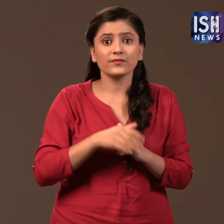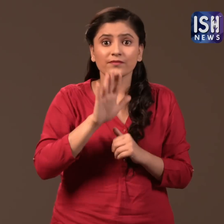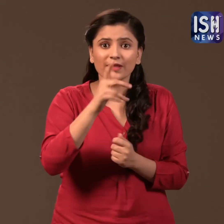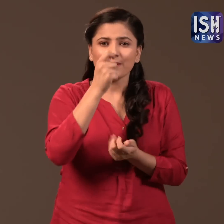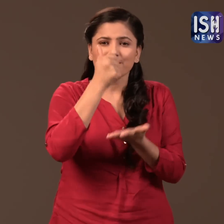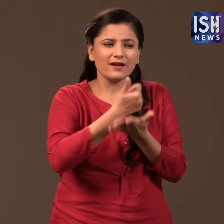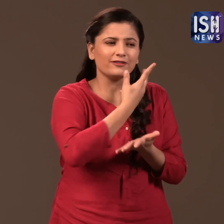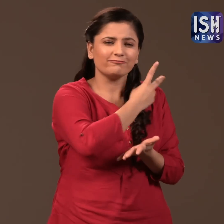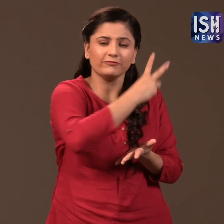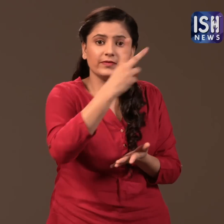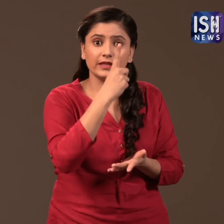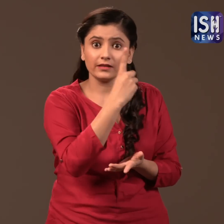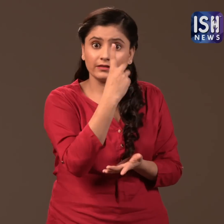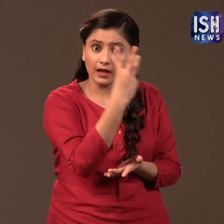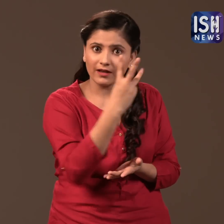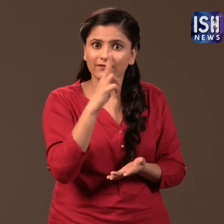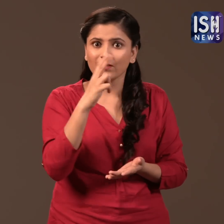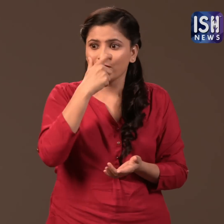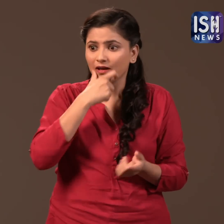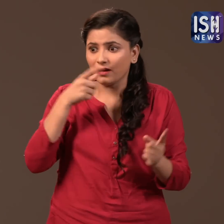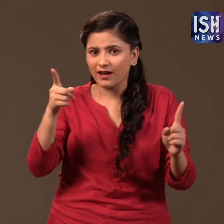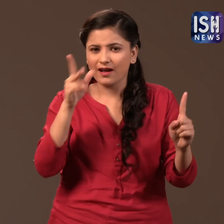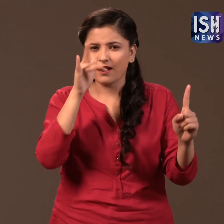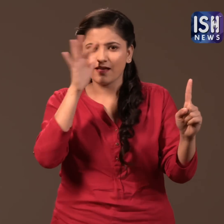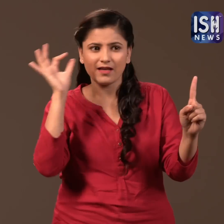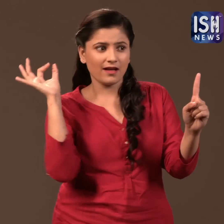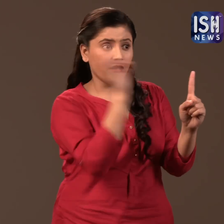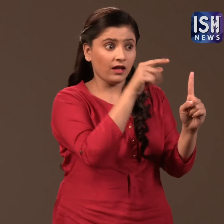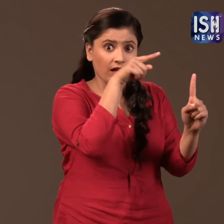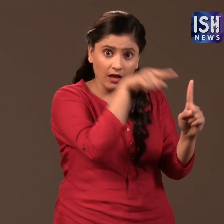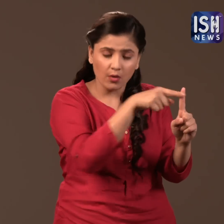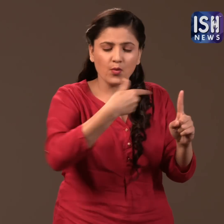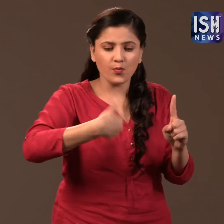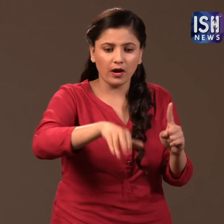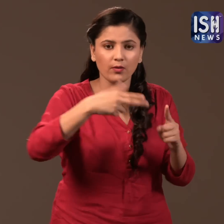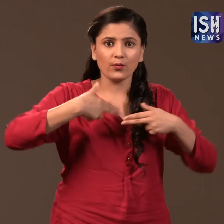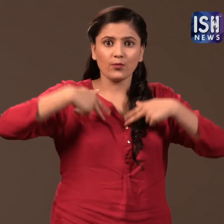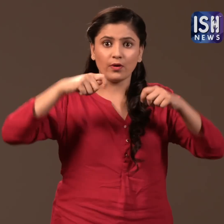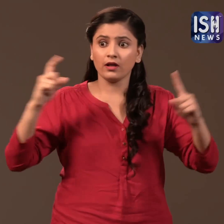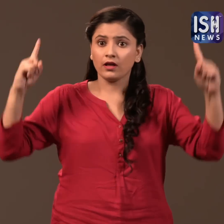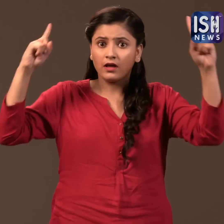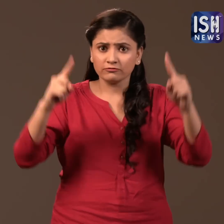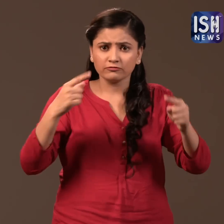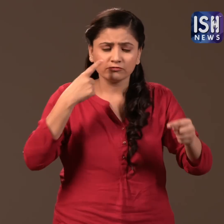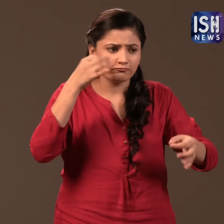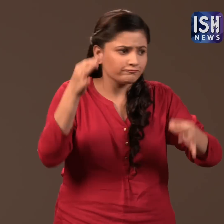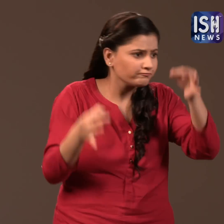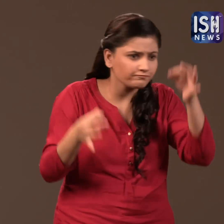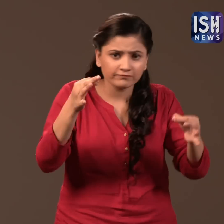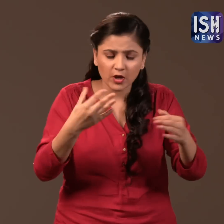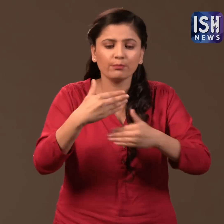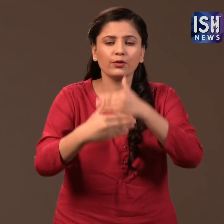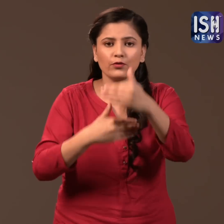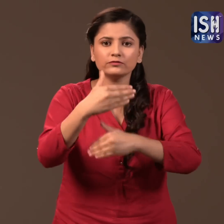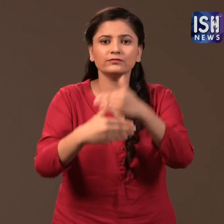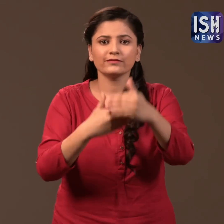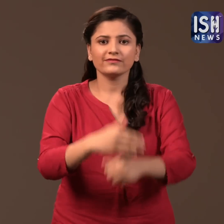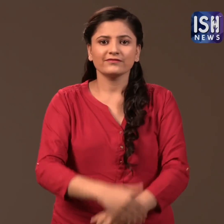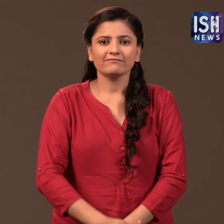13 Indian Banks were defrauded by Mallya and are now waiting for justice.